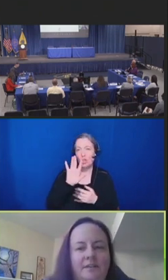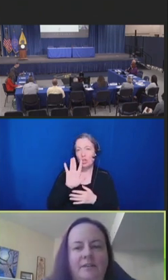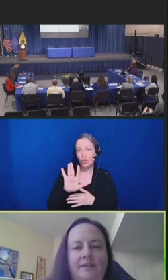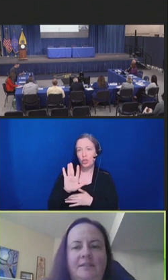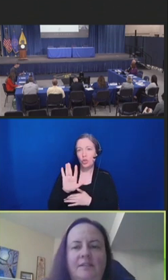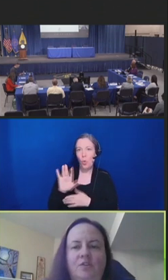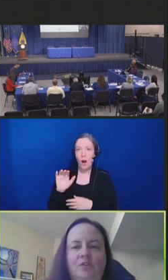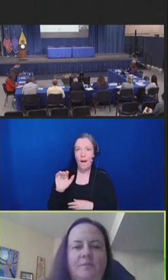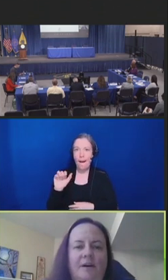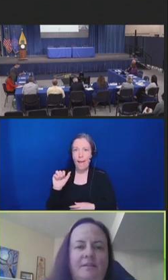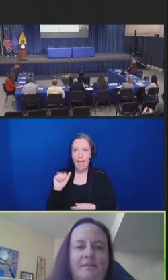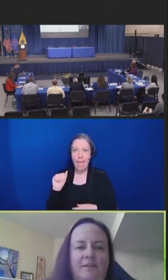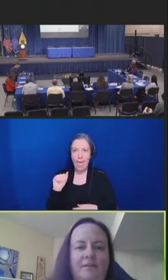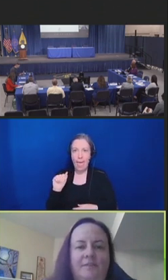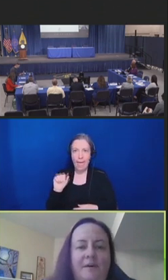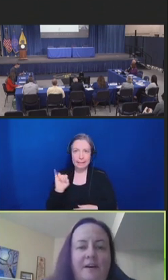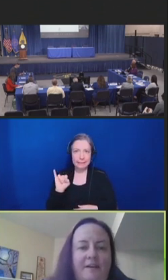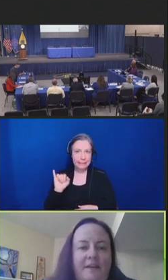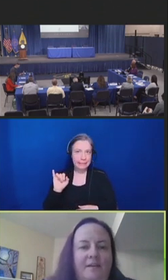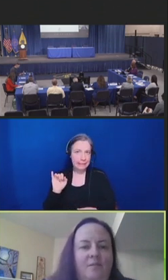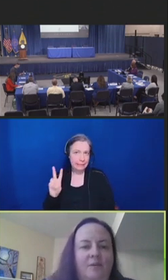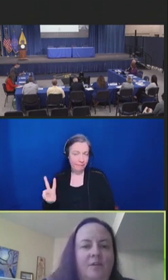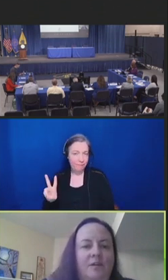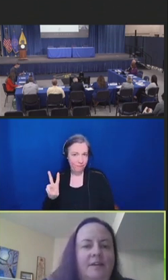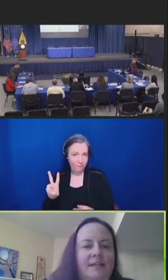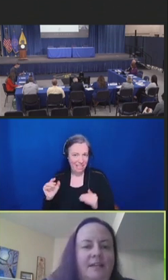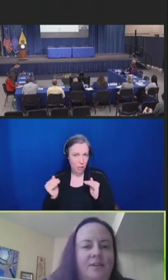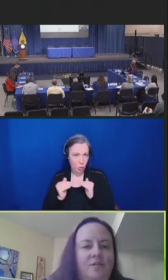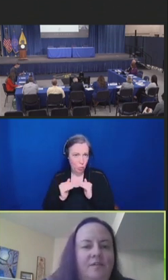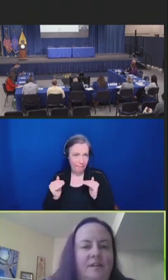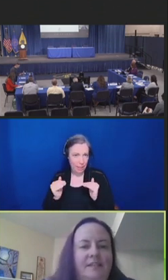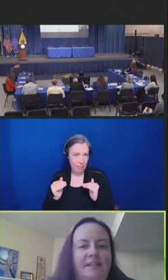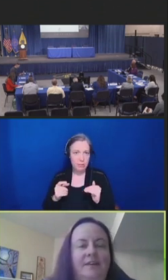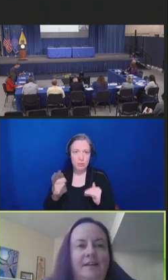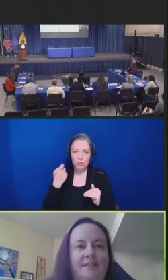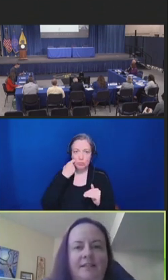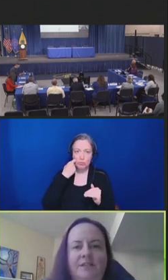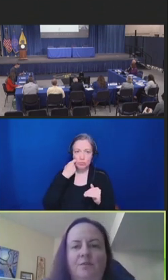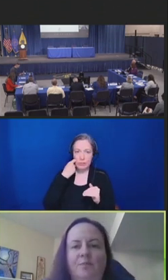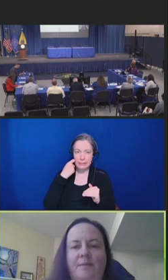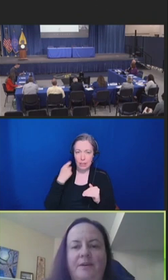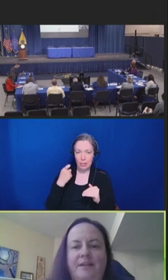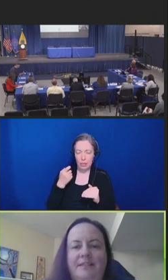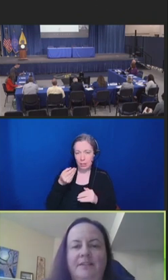Recently released interim guidance on the use of bivalent Omicron containing COVID-19 vaccines for primary series.